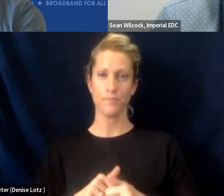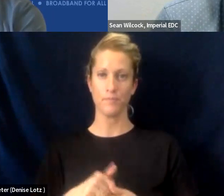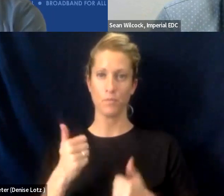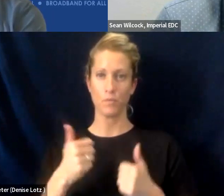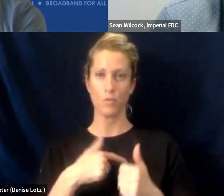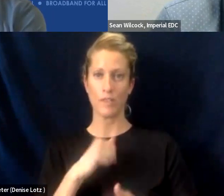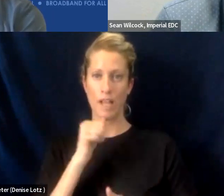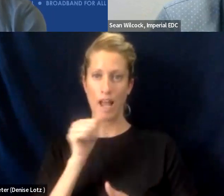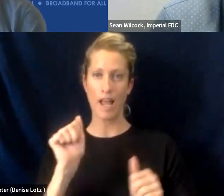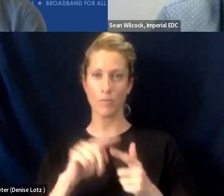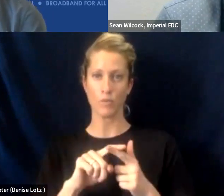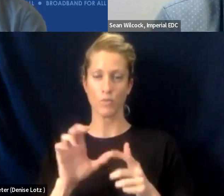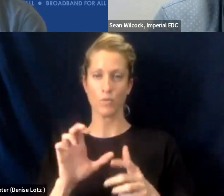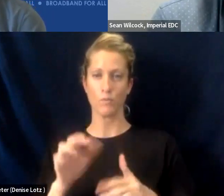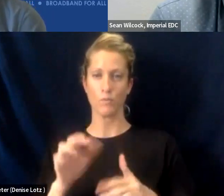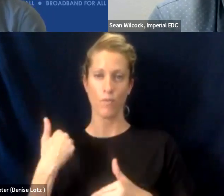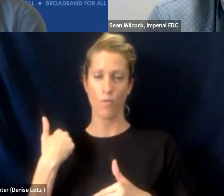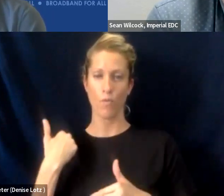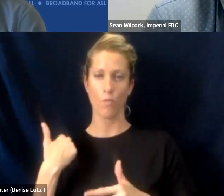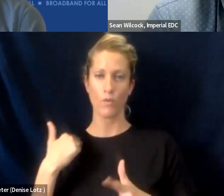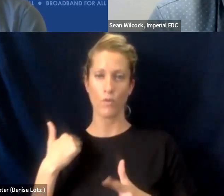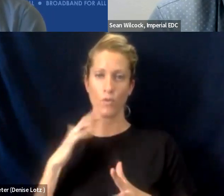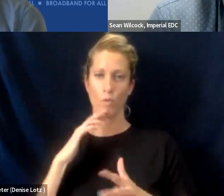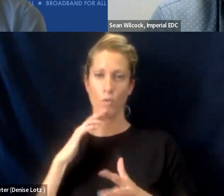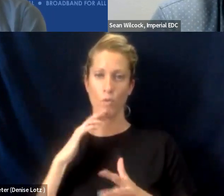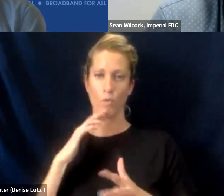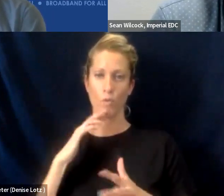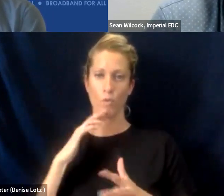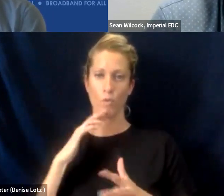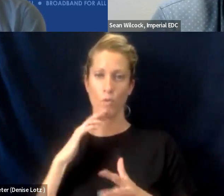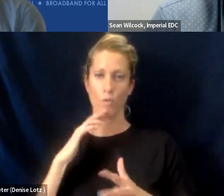to before, and we were talking to business owners. We needed that PPE and we were able to assess.